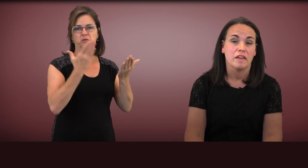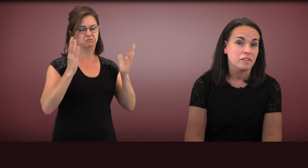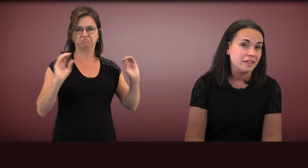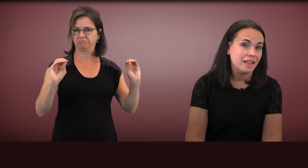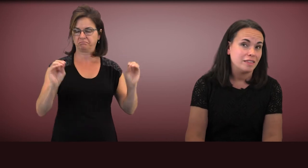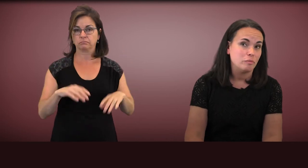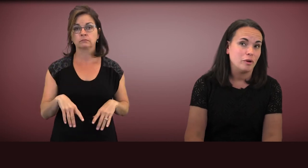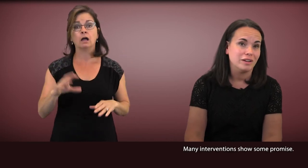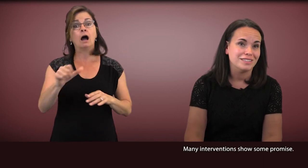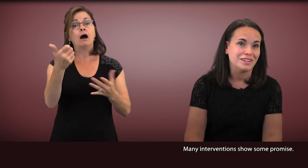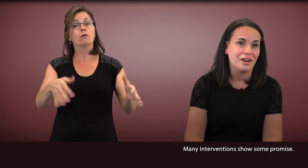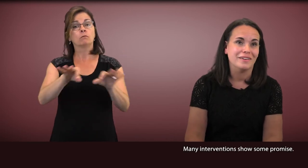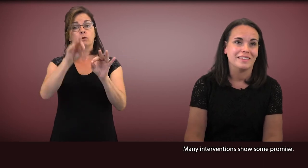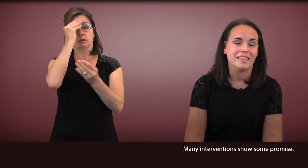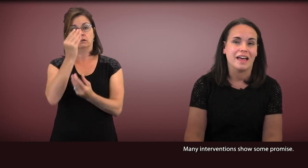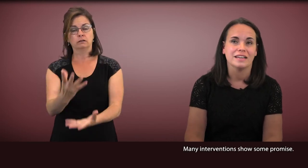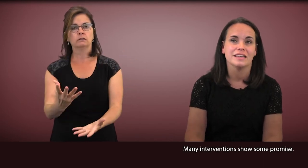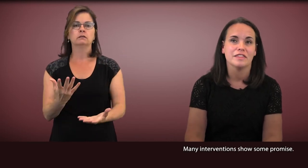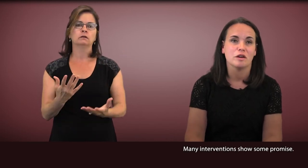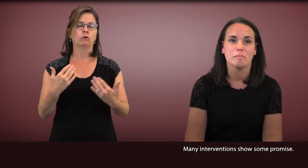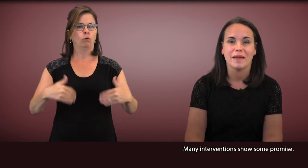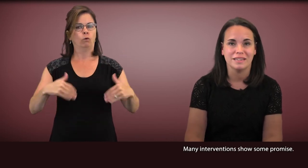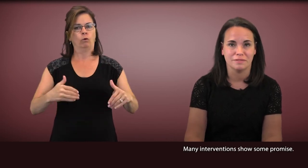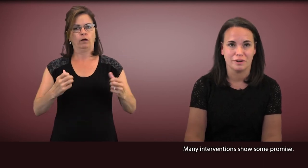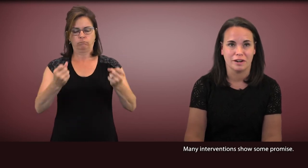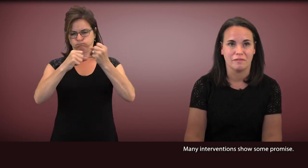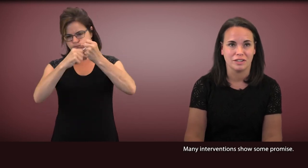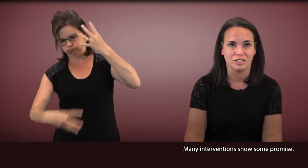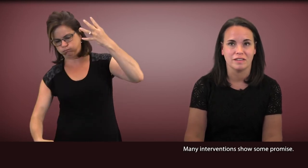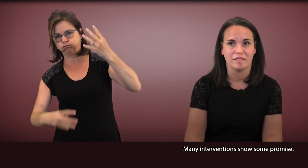The other thing that's important to know is that there are many different interventions